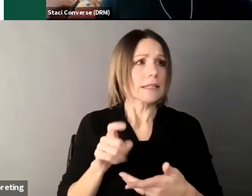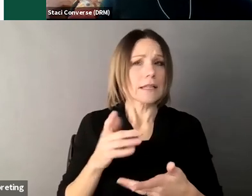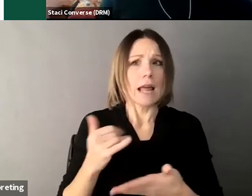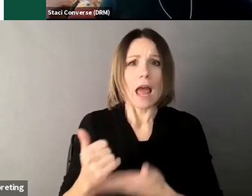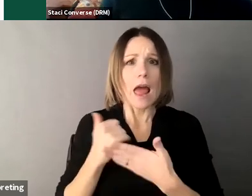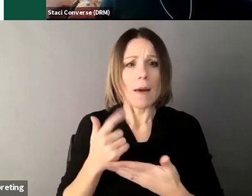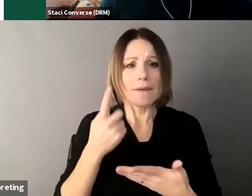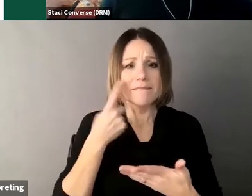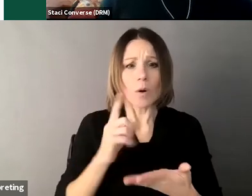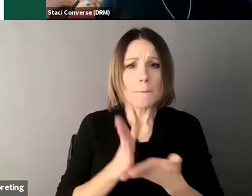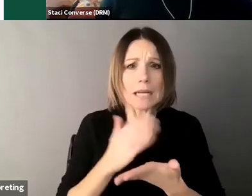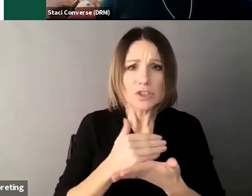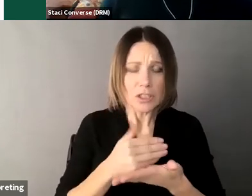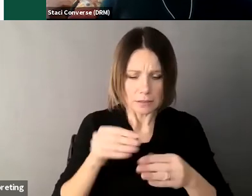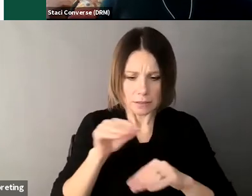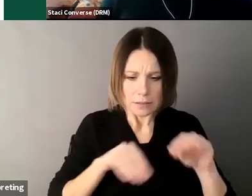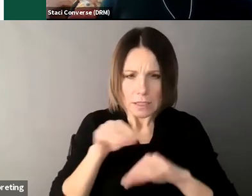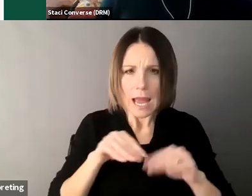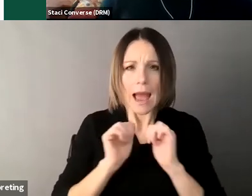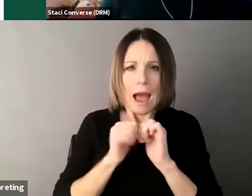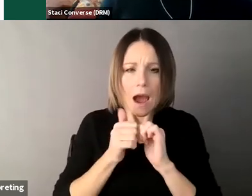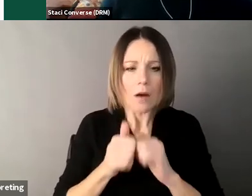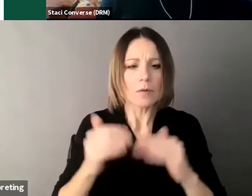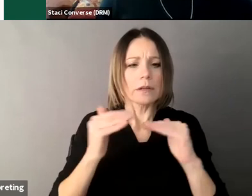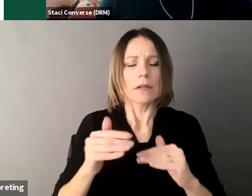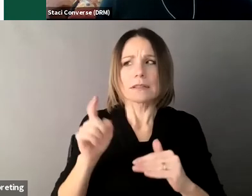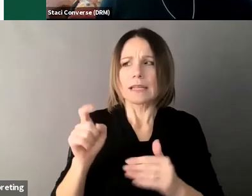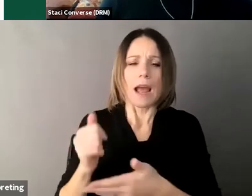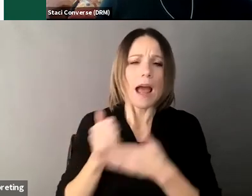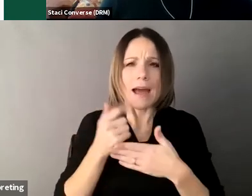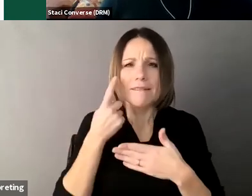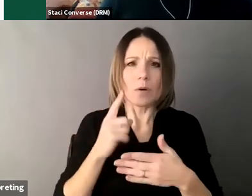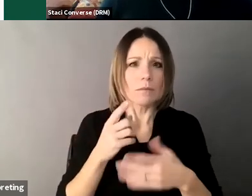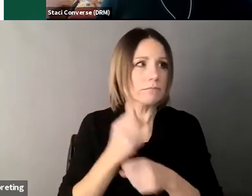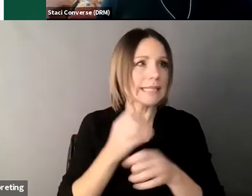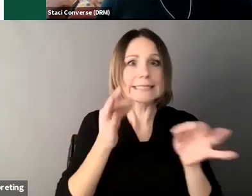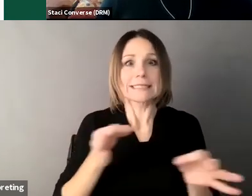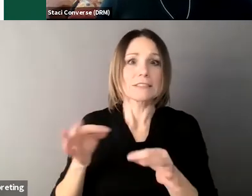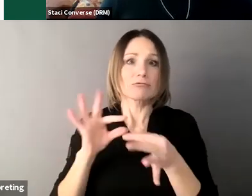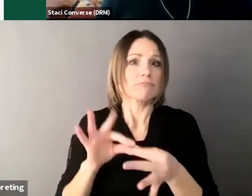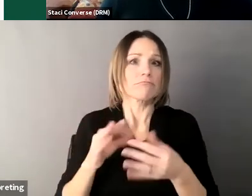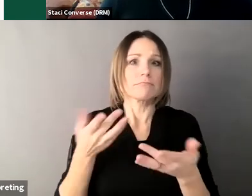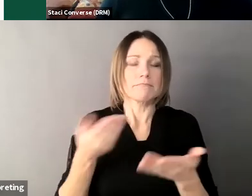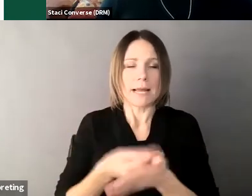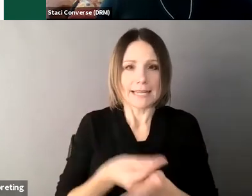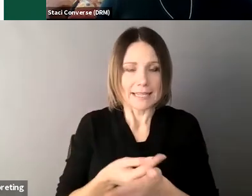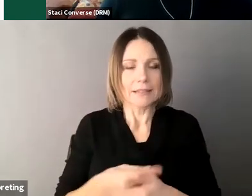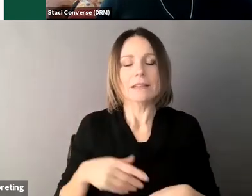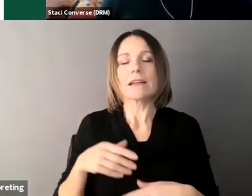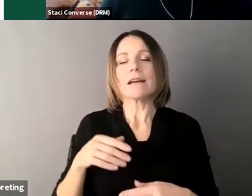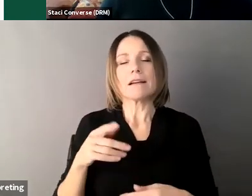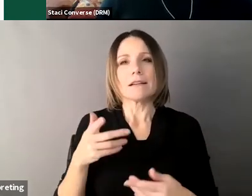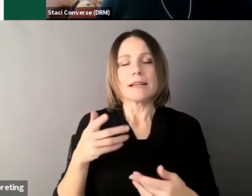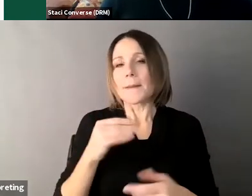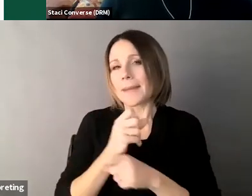keeping a budget making decisions about money um and making sure that no one is taking the